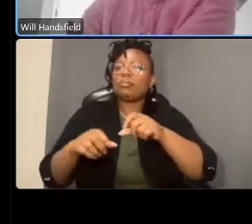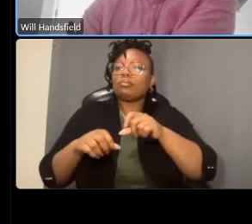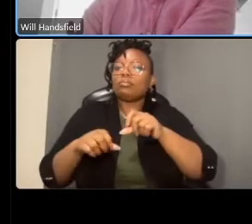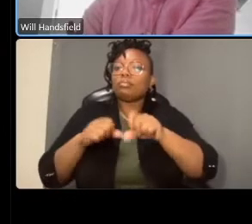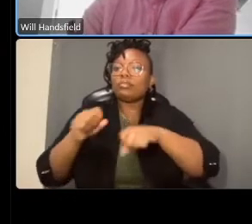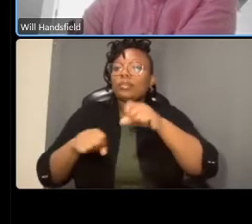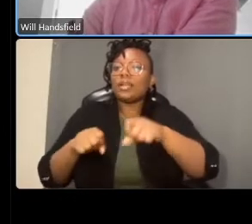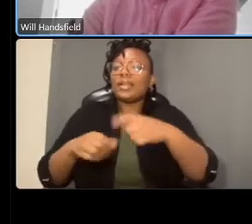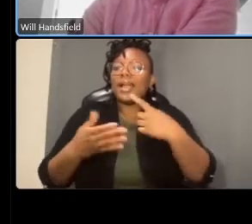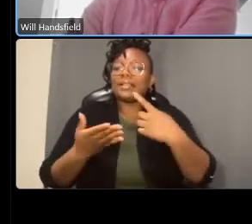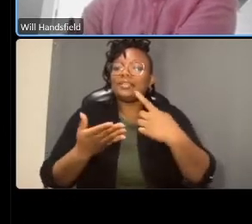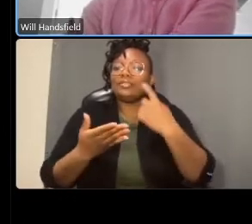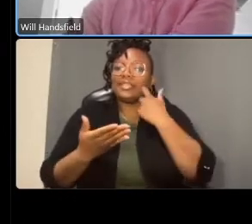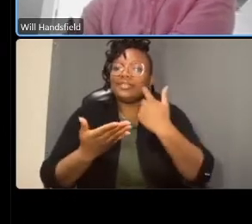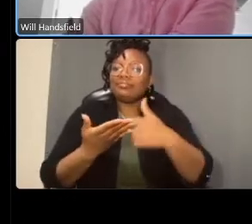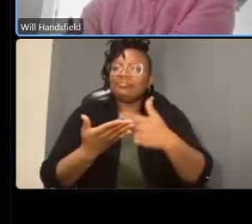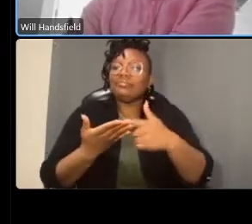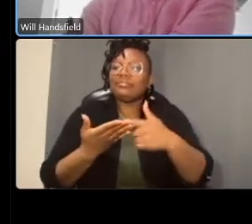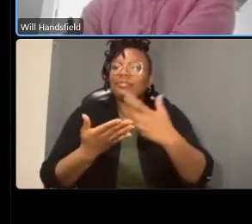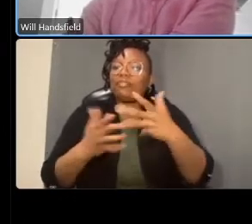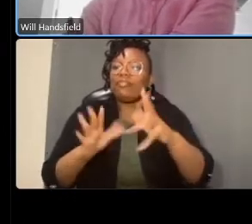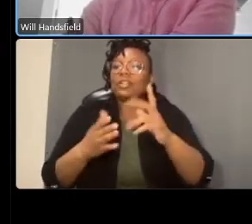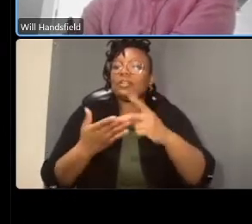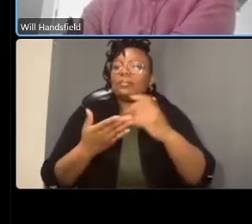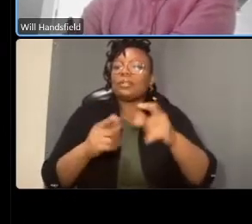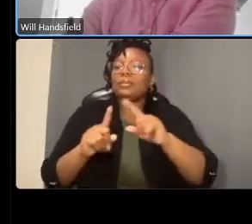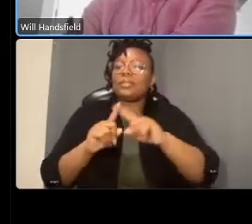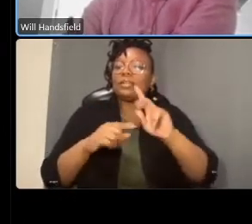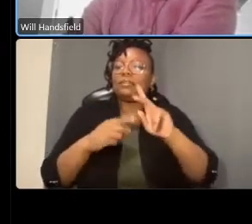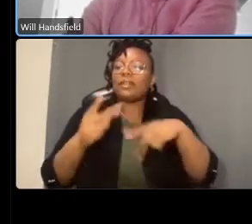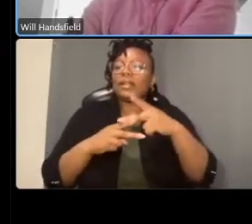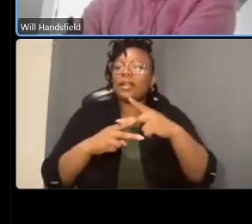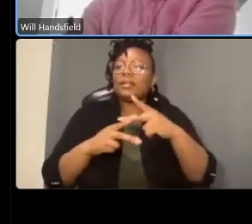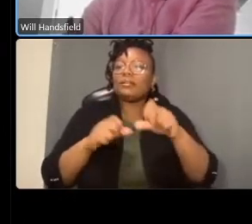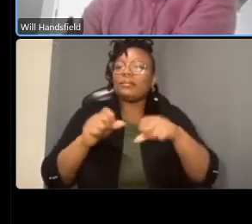uh about an 80 reduction in sidewalk riding once we installed this this type of bike